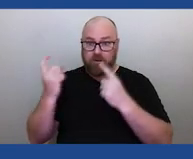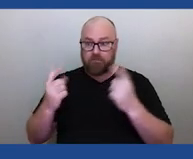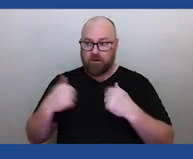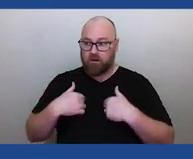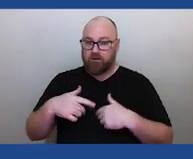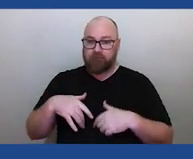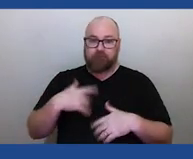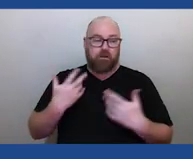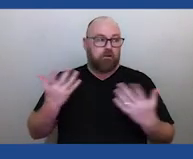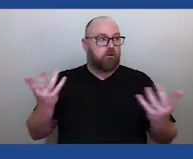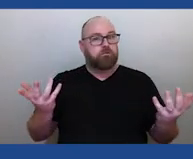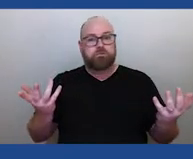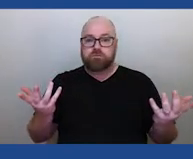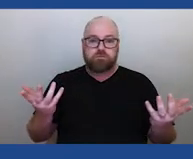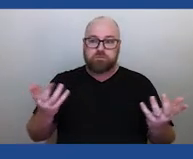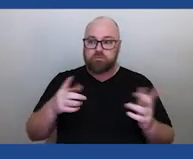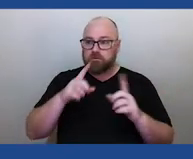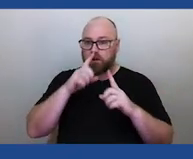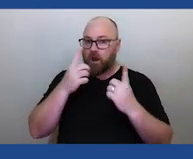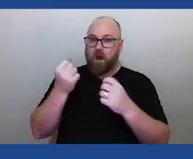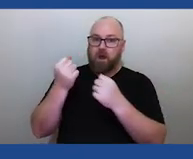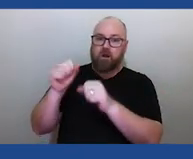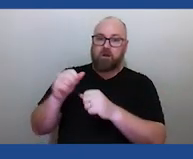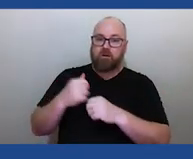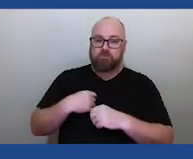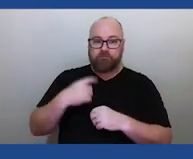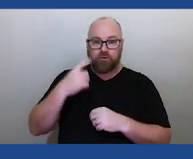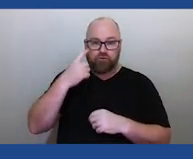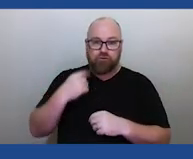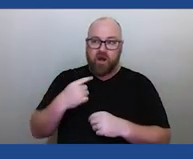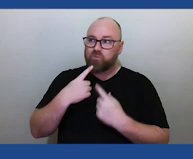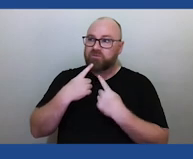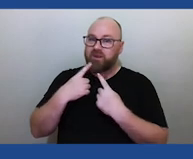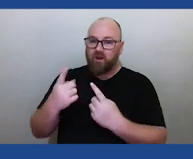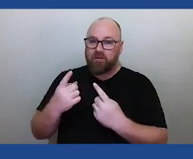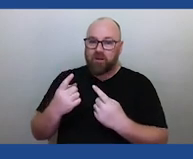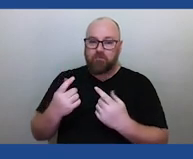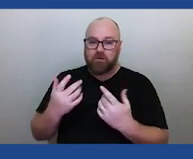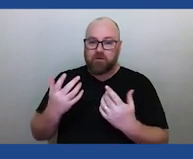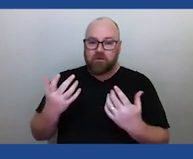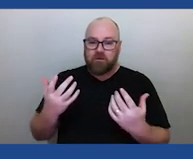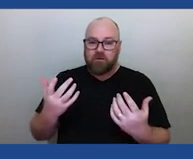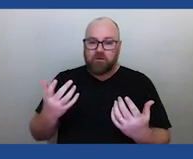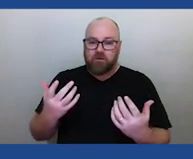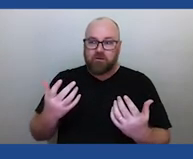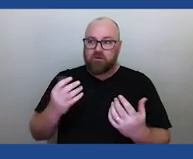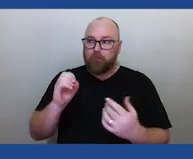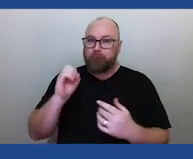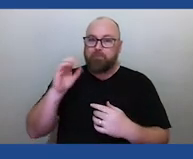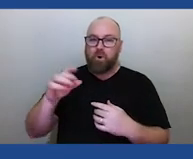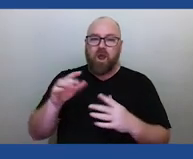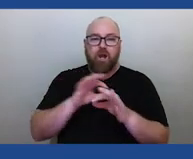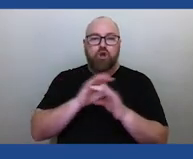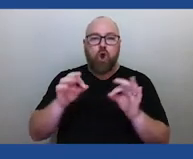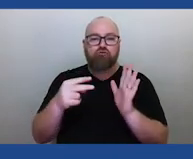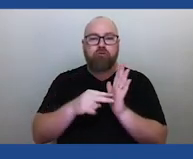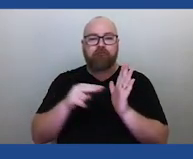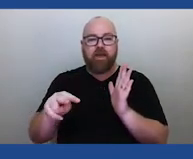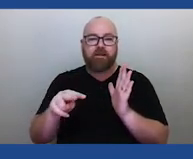There's not much we can really do except try to tell them, I don't know, put some kind of matte non-reflective paint on the satellites, try to do something.